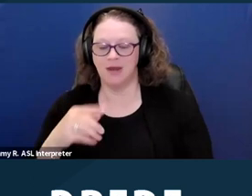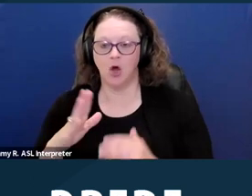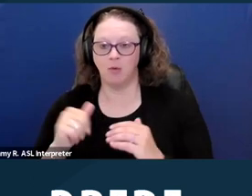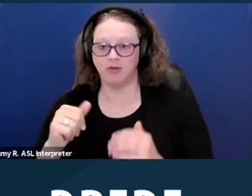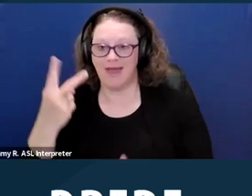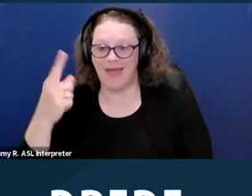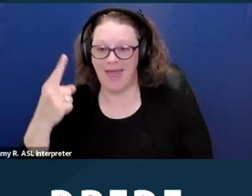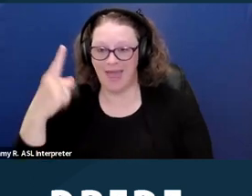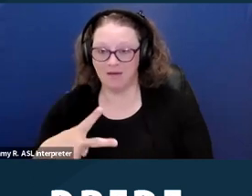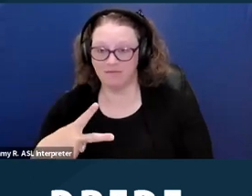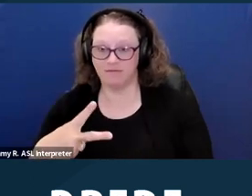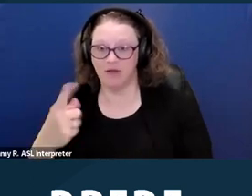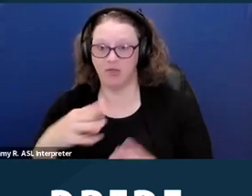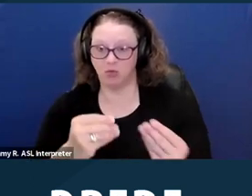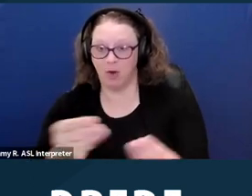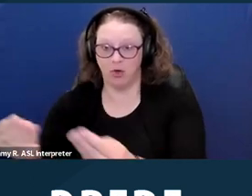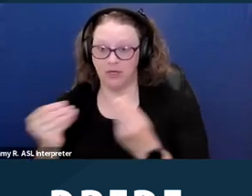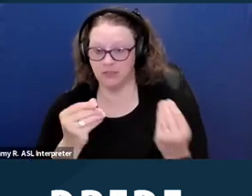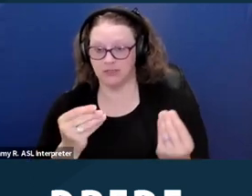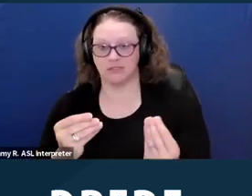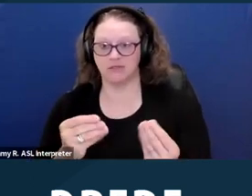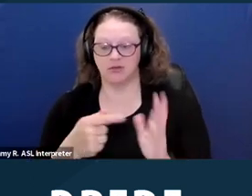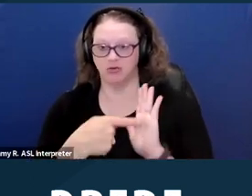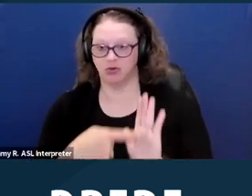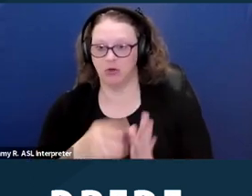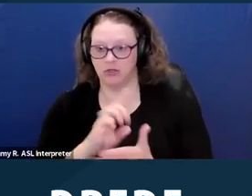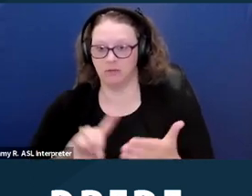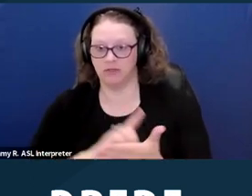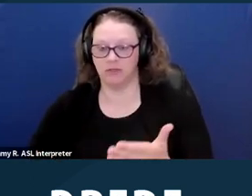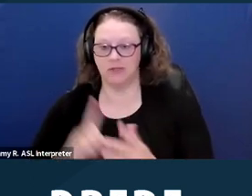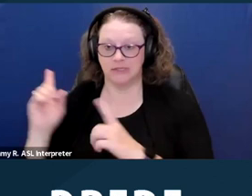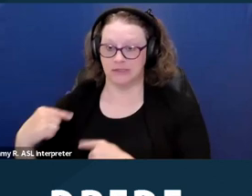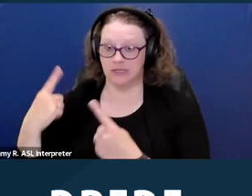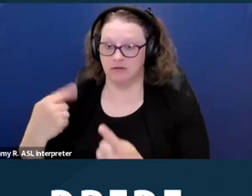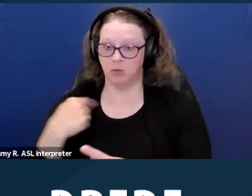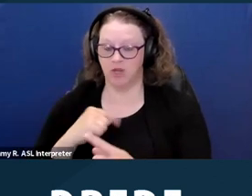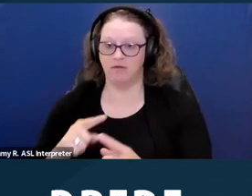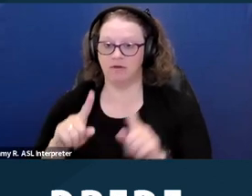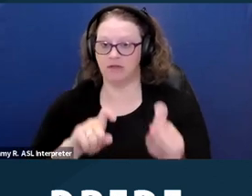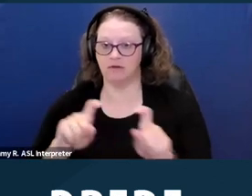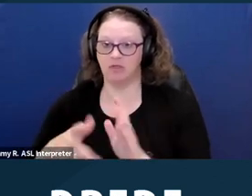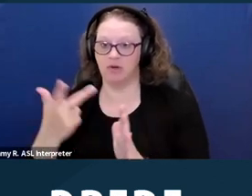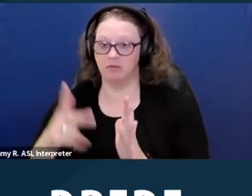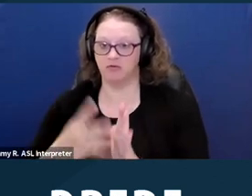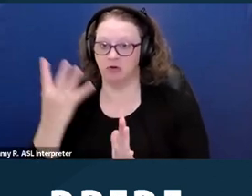We've since tested three, four times as many properties and still find about half